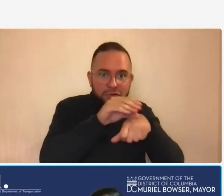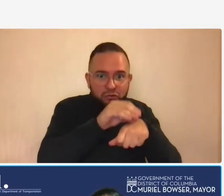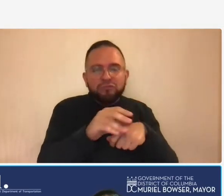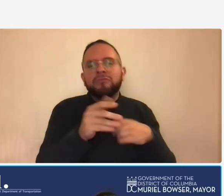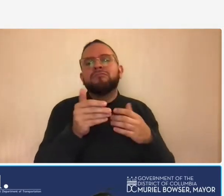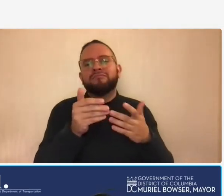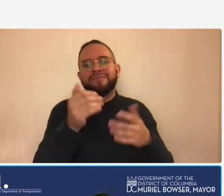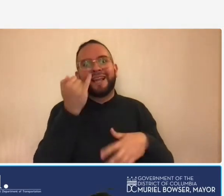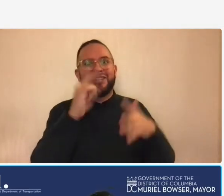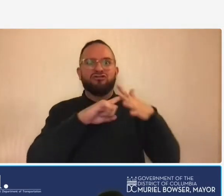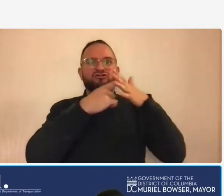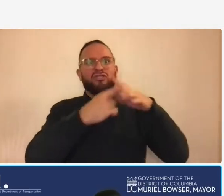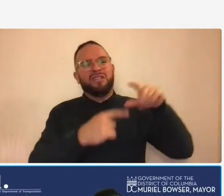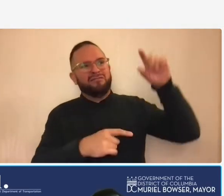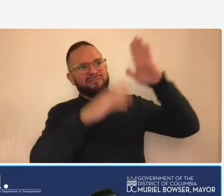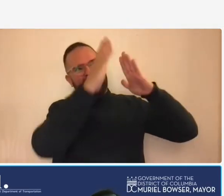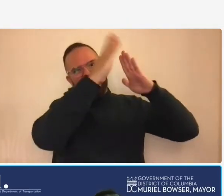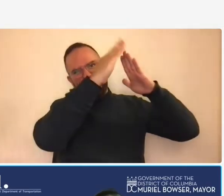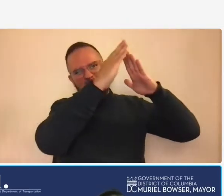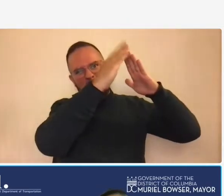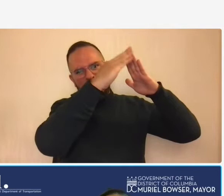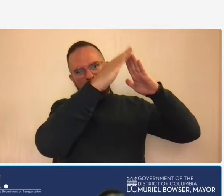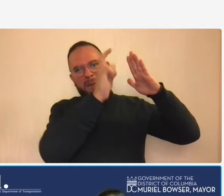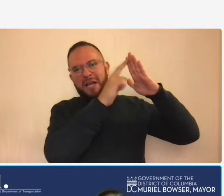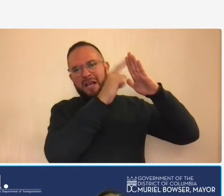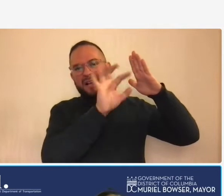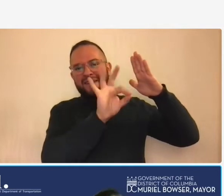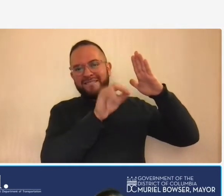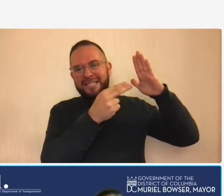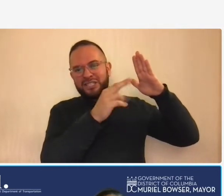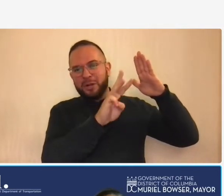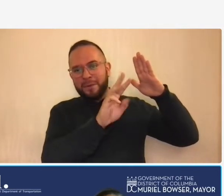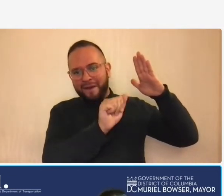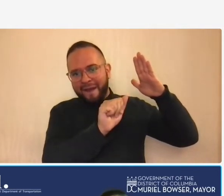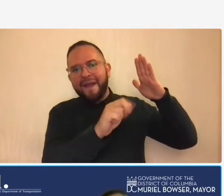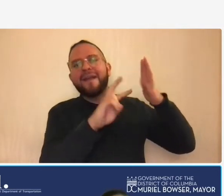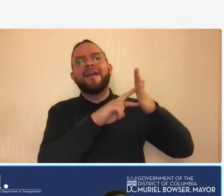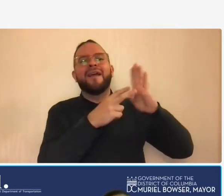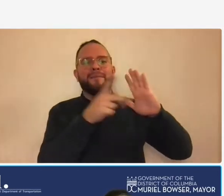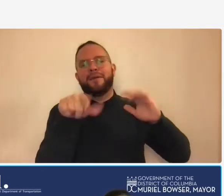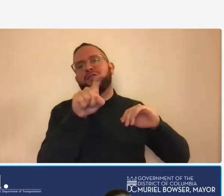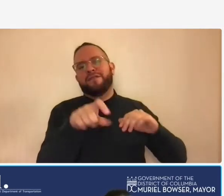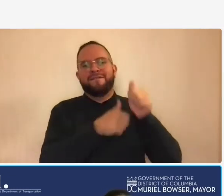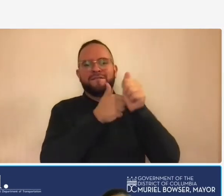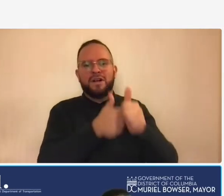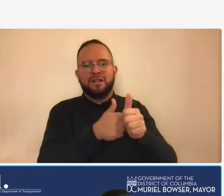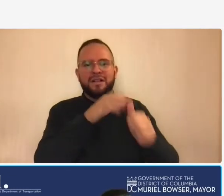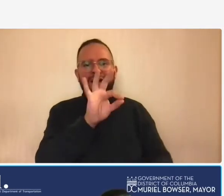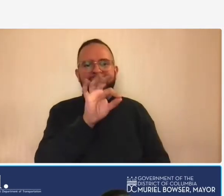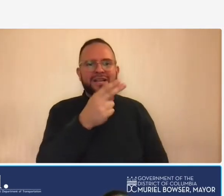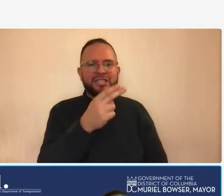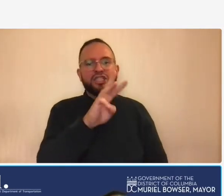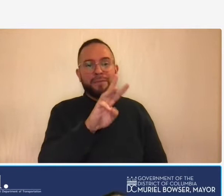that level at the top of this pyramid with fhwa that means you have to follow fhwa rules so it's